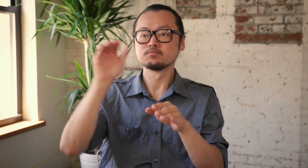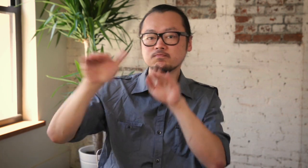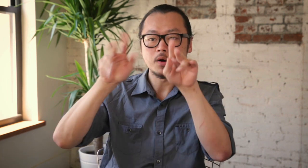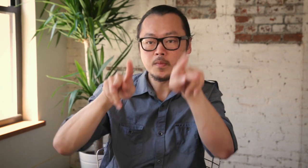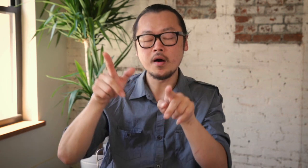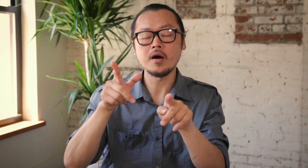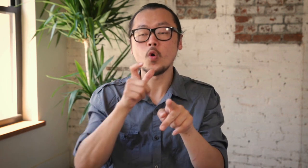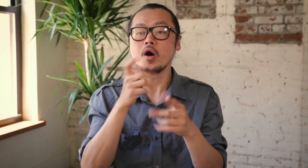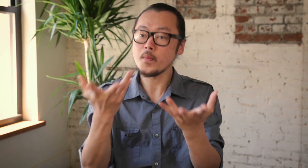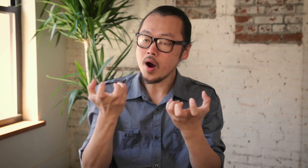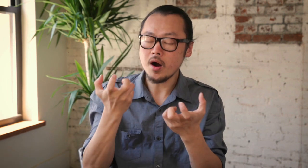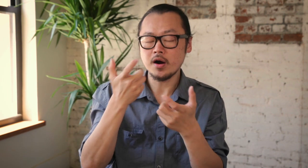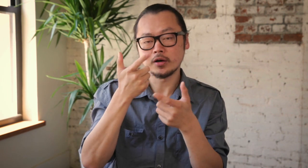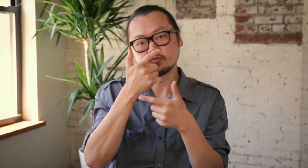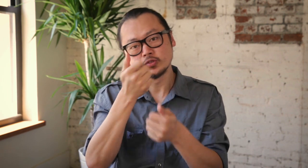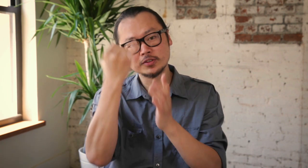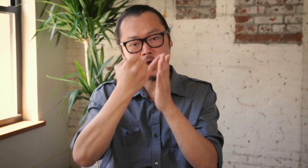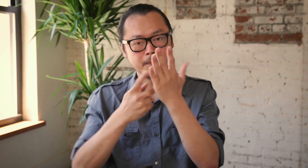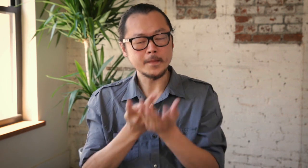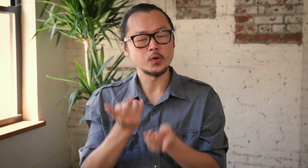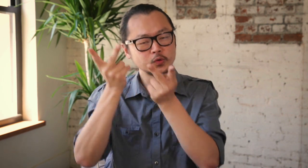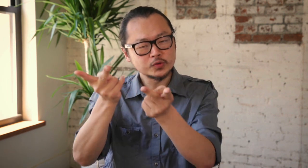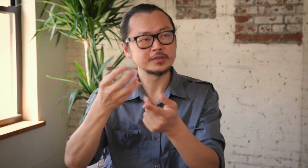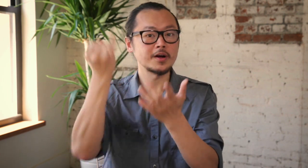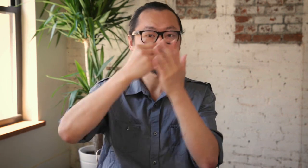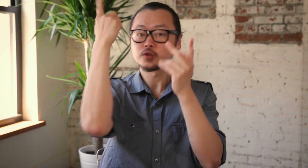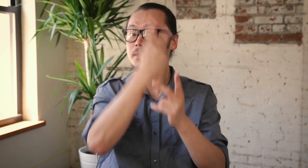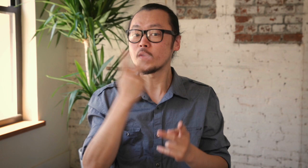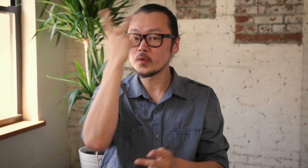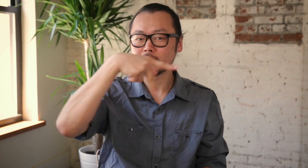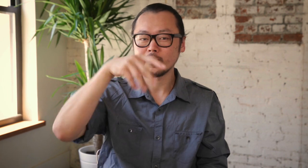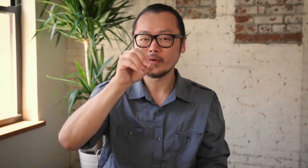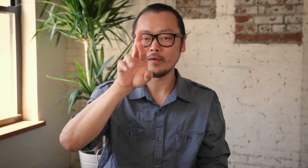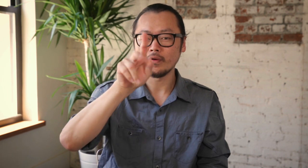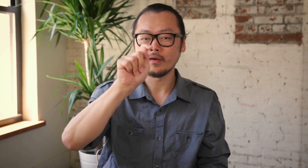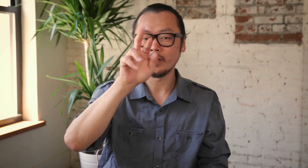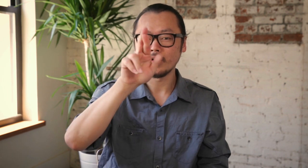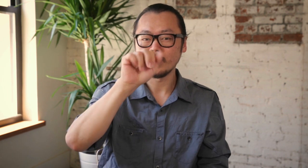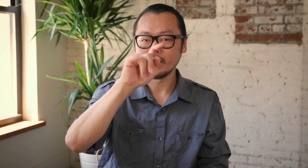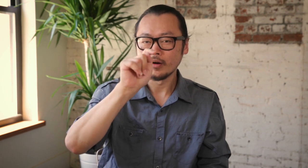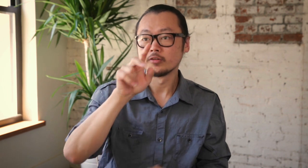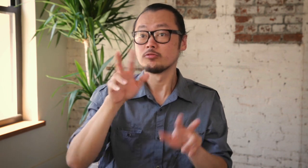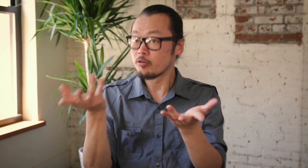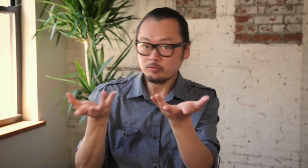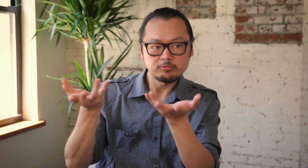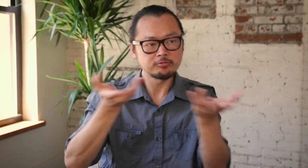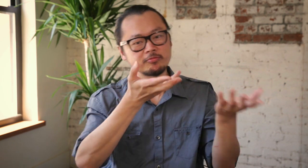Get my proposals for art out there. Offer to do portraits of people.